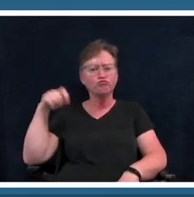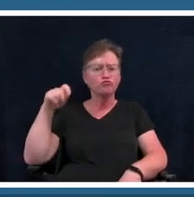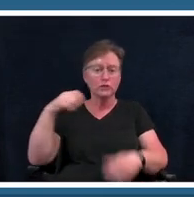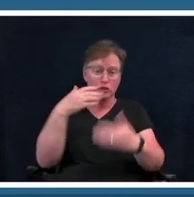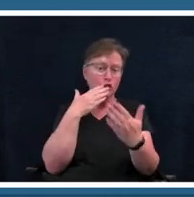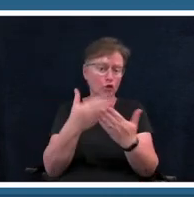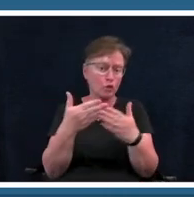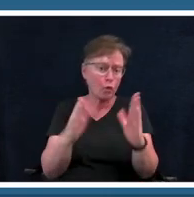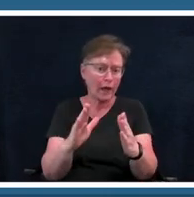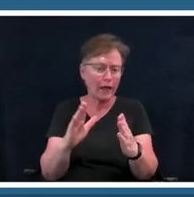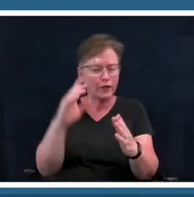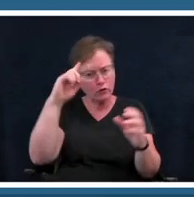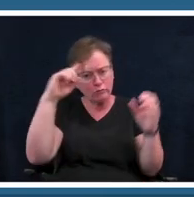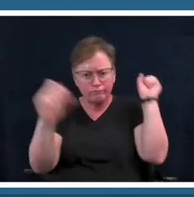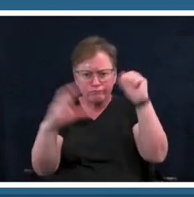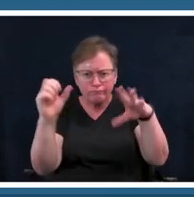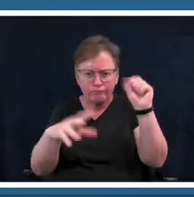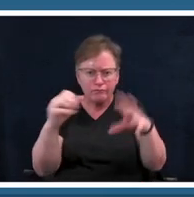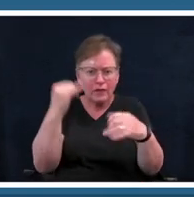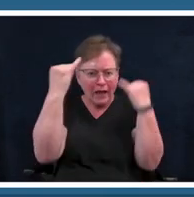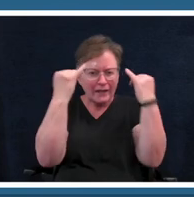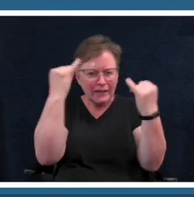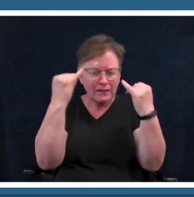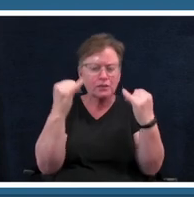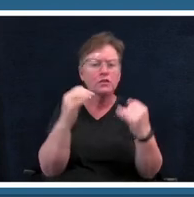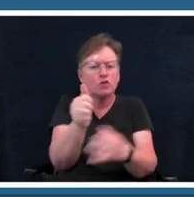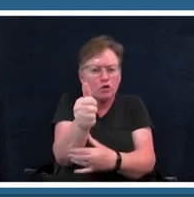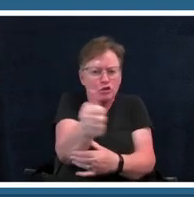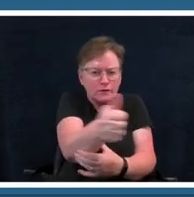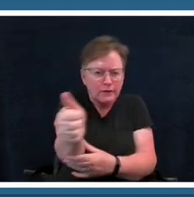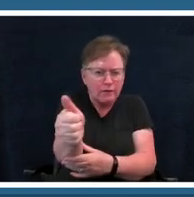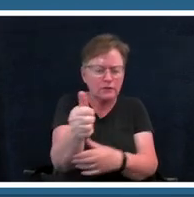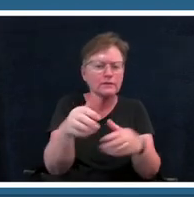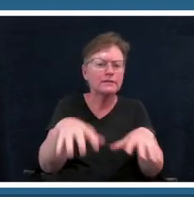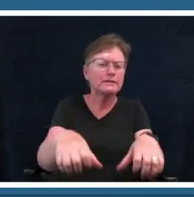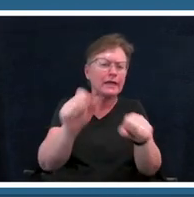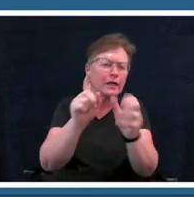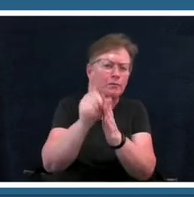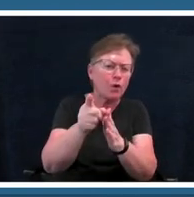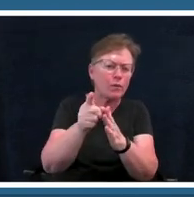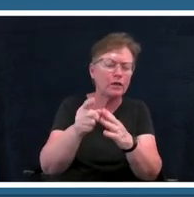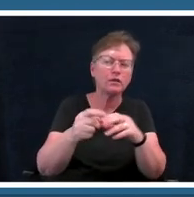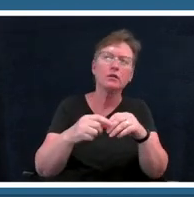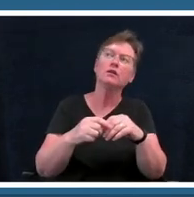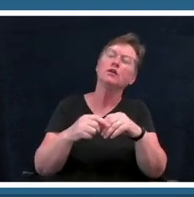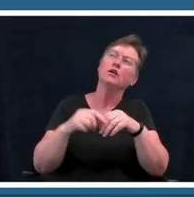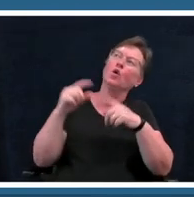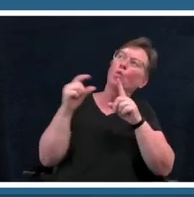as well so take a moment and think to yourself what what comes to mind when